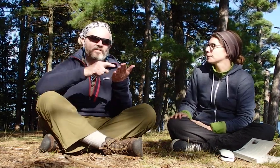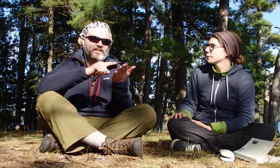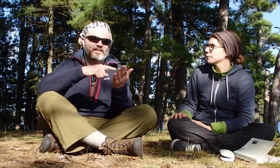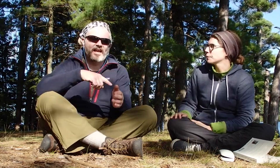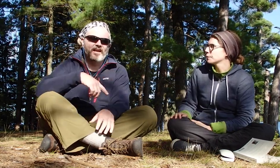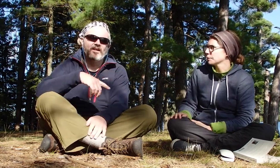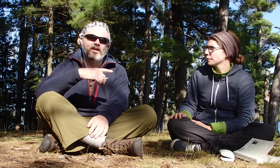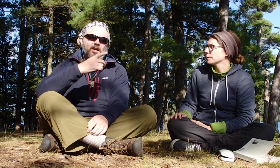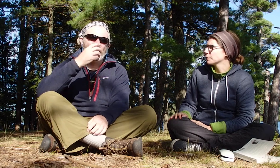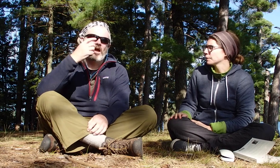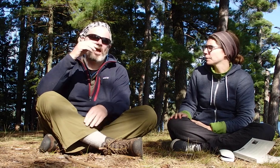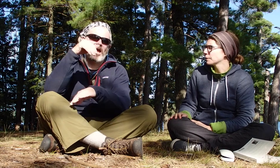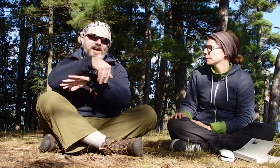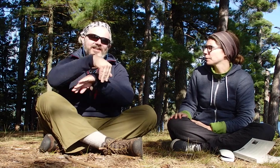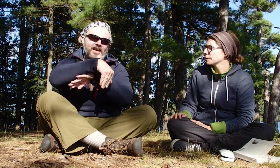I will investigate.